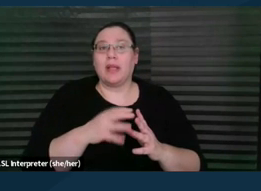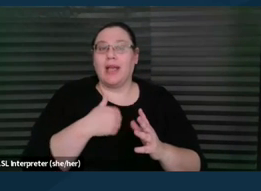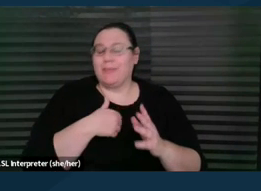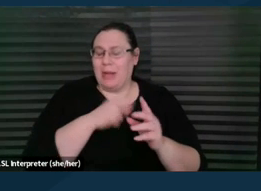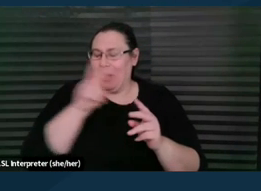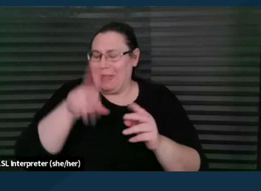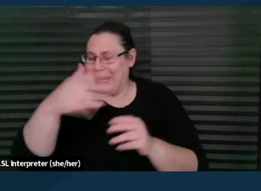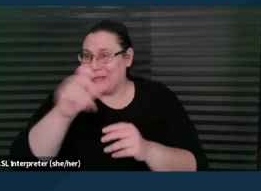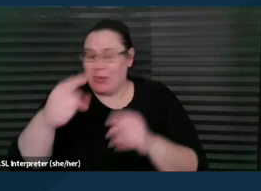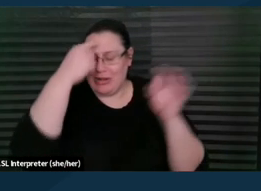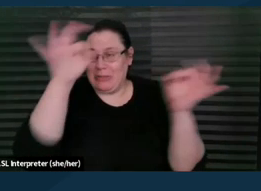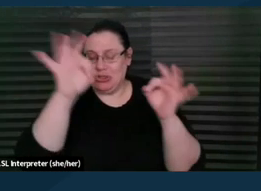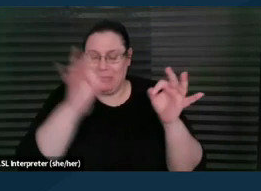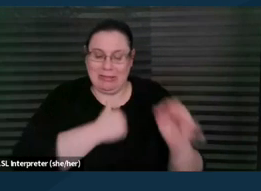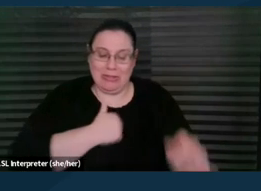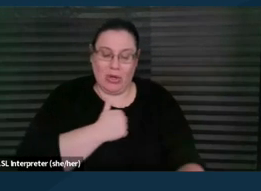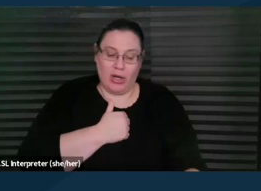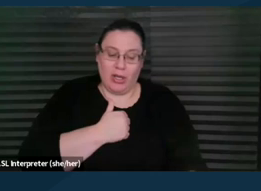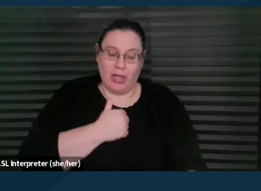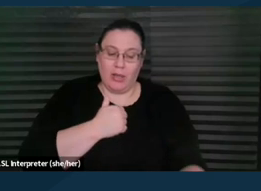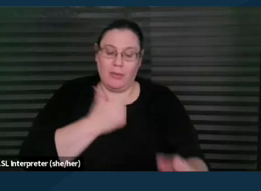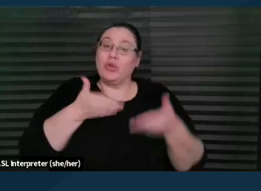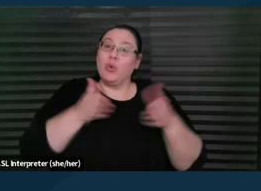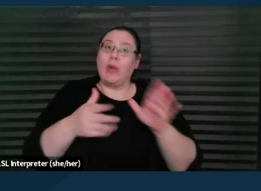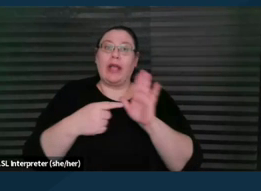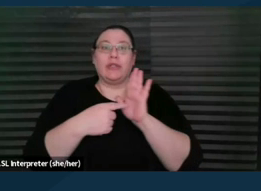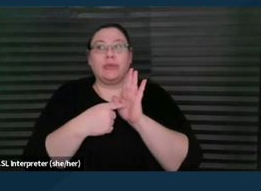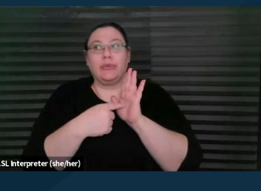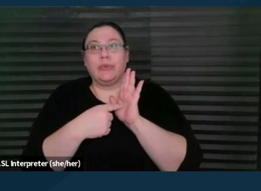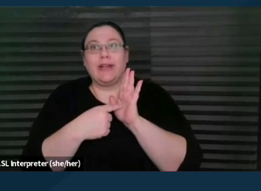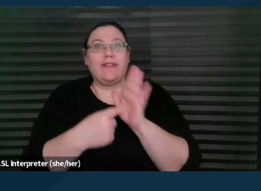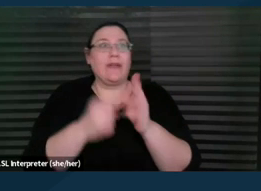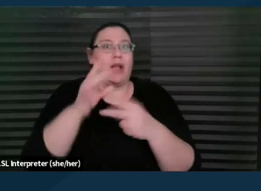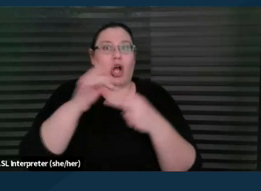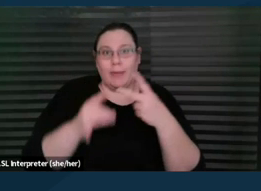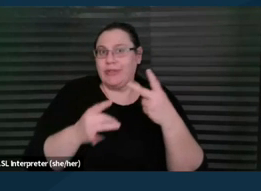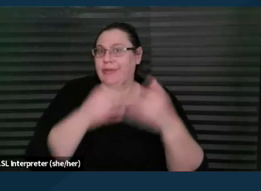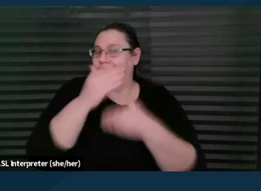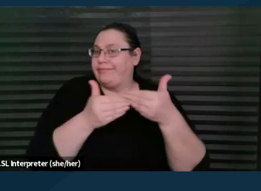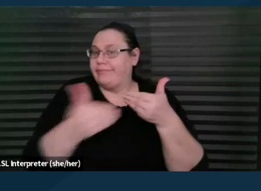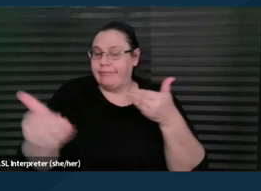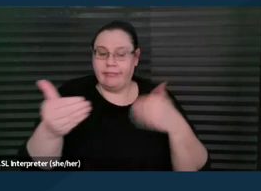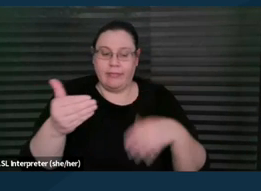But it's a really good way to convey and to convey what their options are and go from there. And I think connecting it to your experience